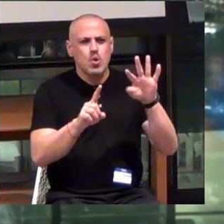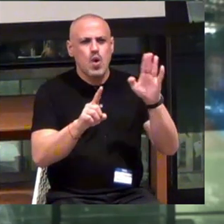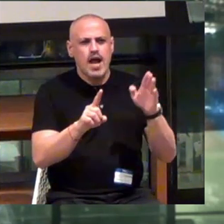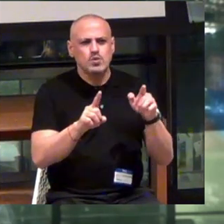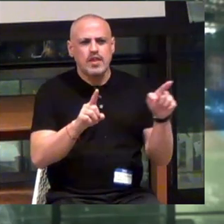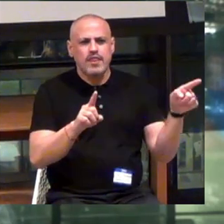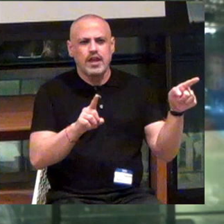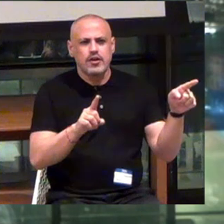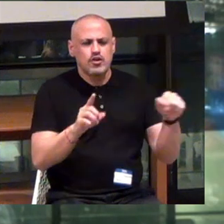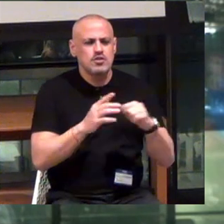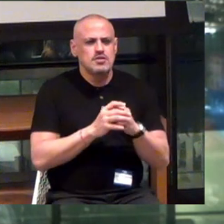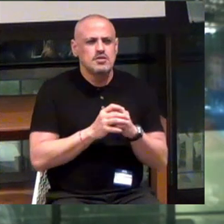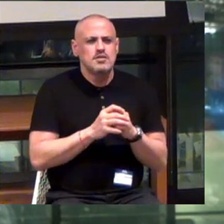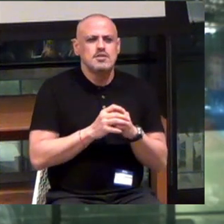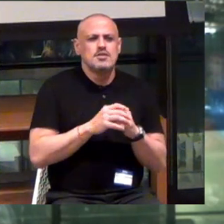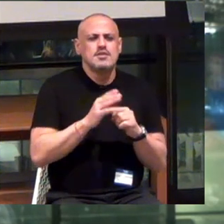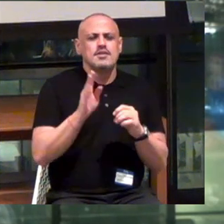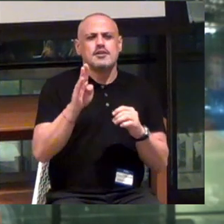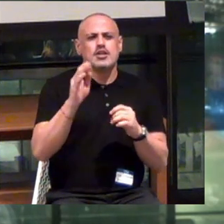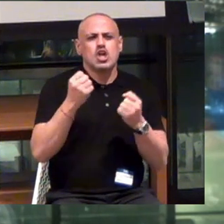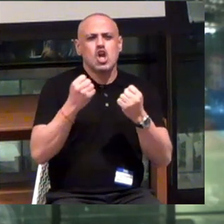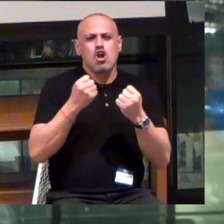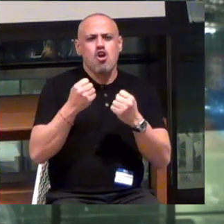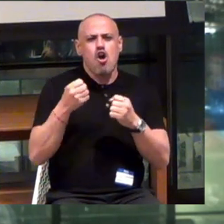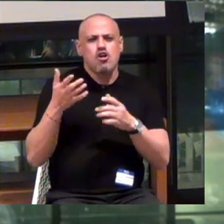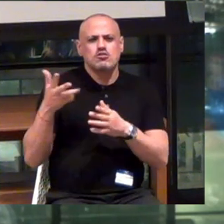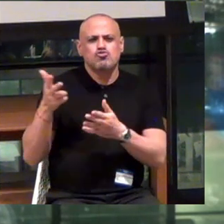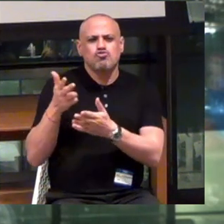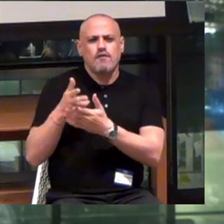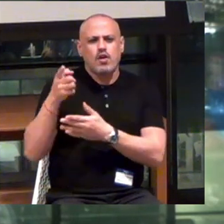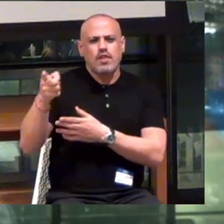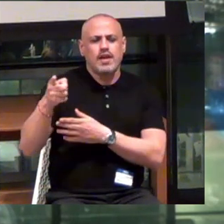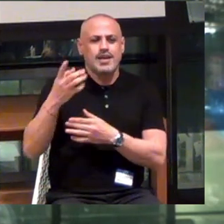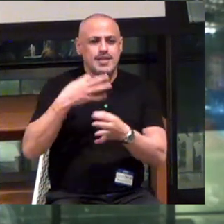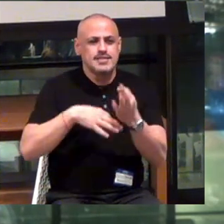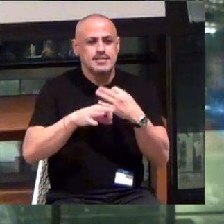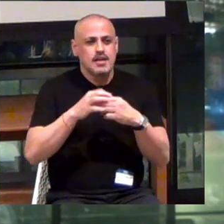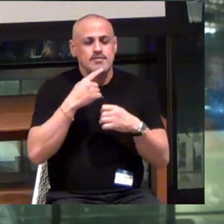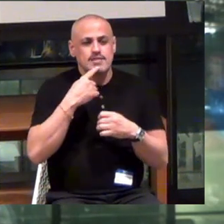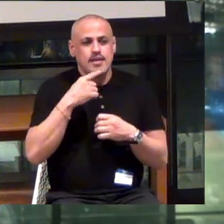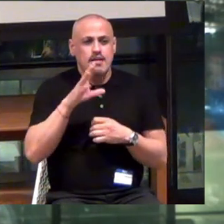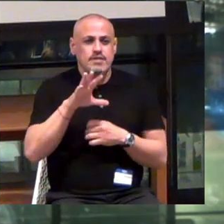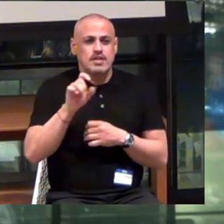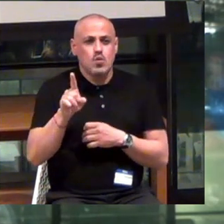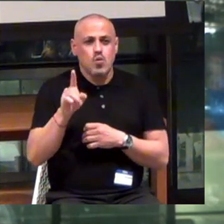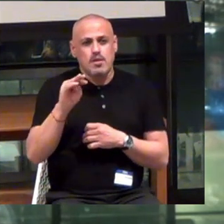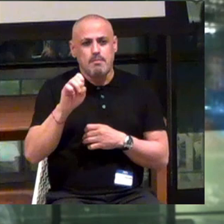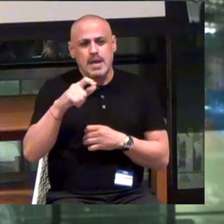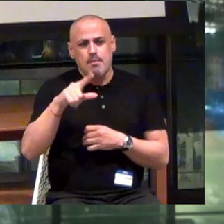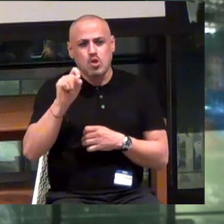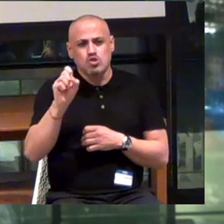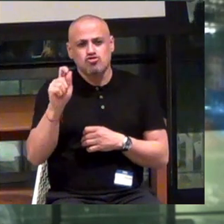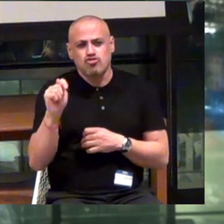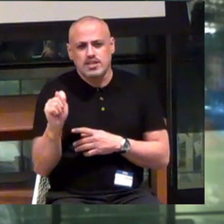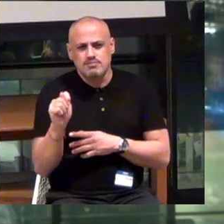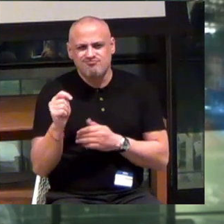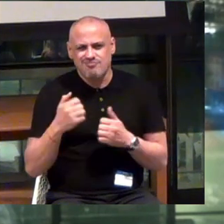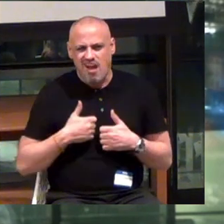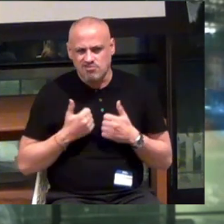left and a car in the driveway, rather than it just saying... Maple Street.